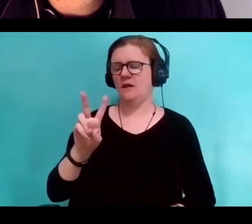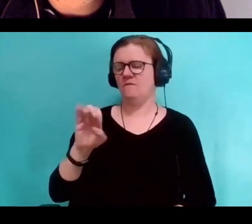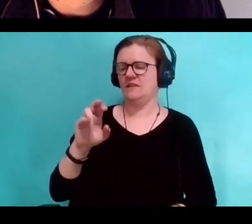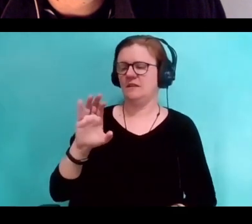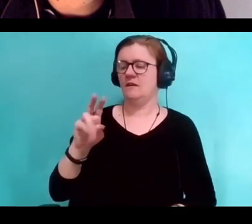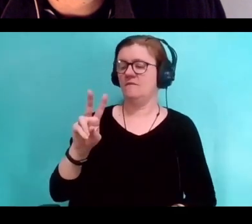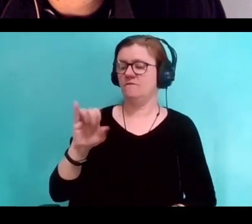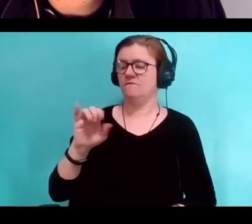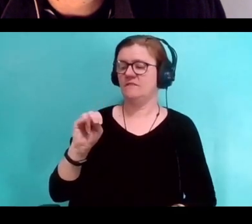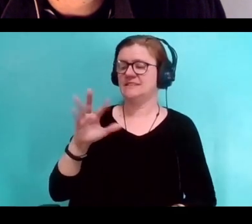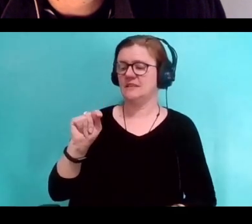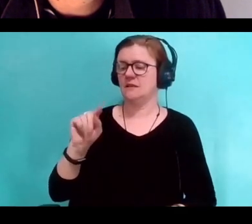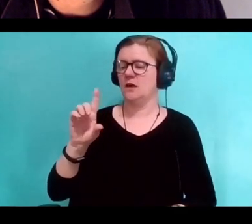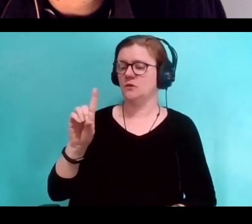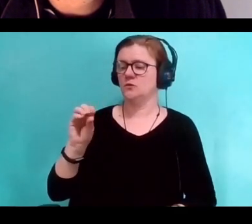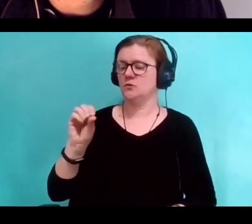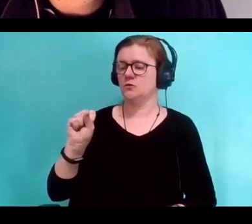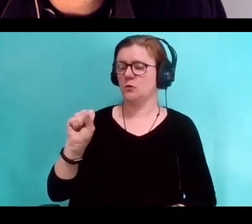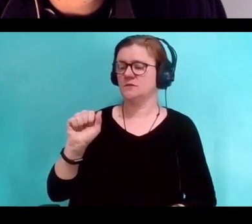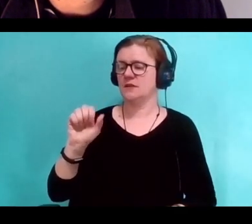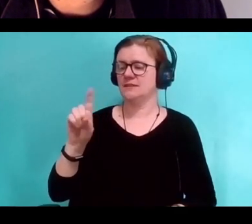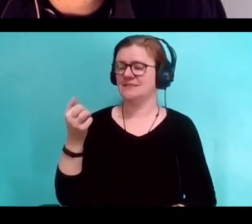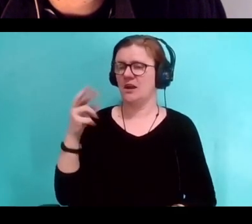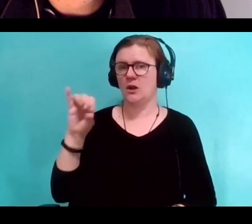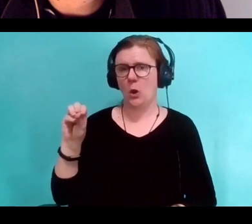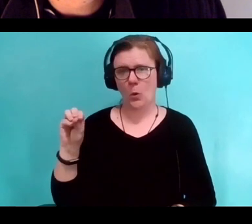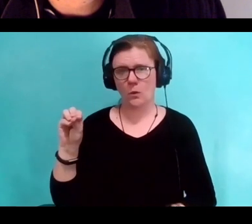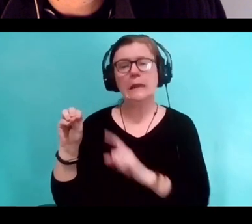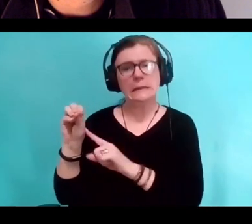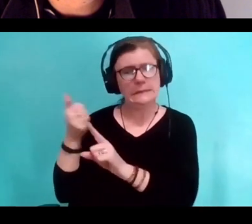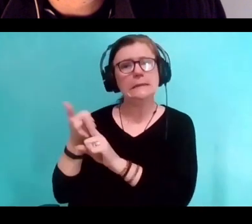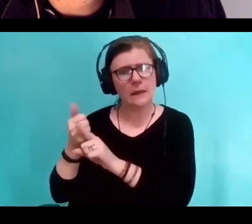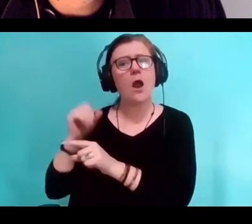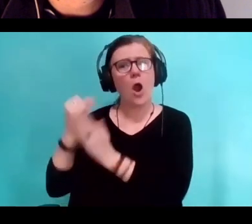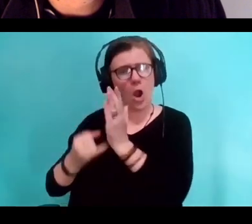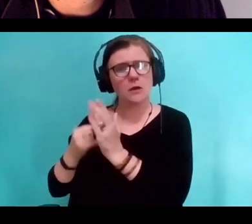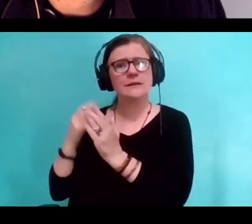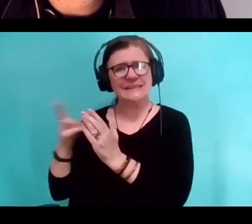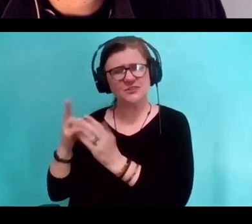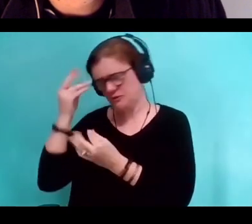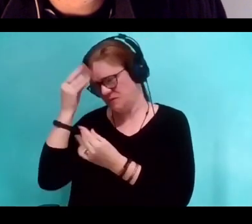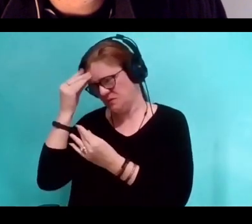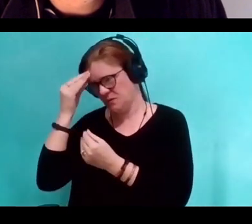And for me, he also is grappling with art history, but he, his people are fully present.